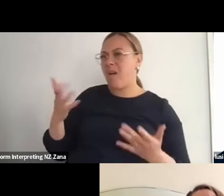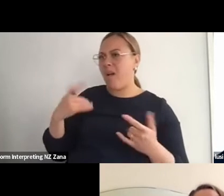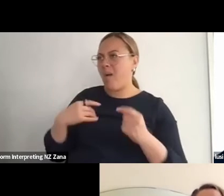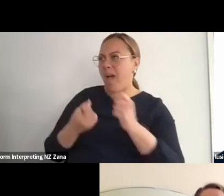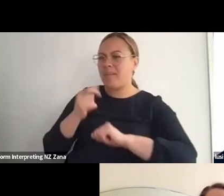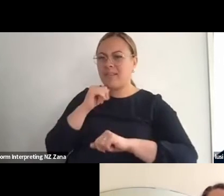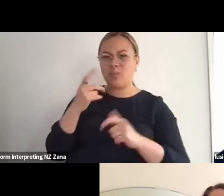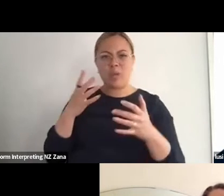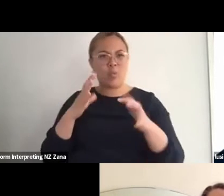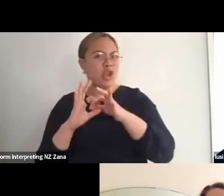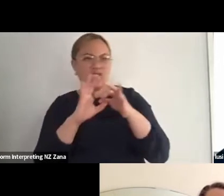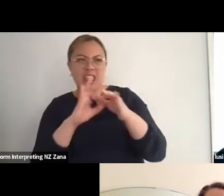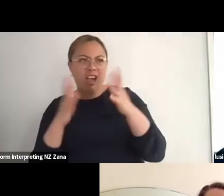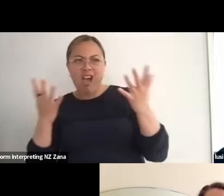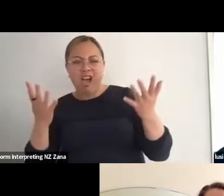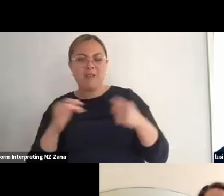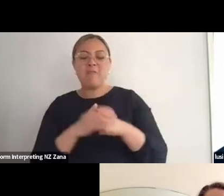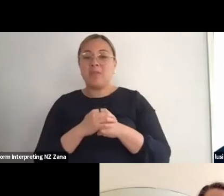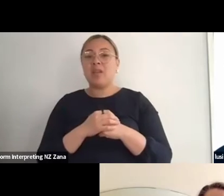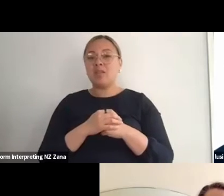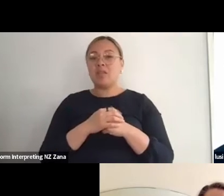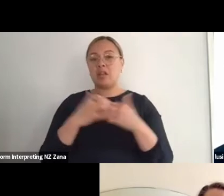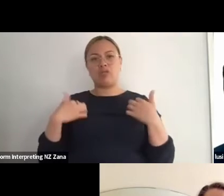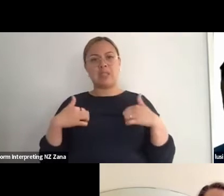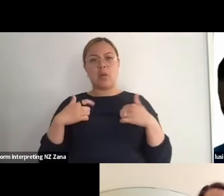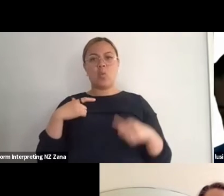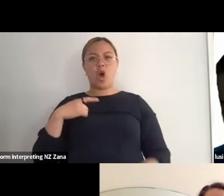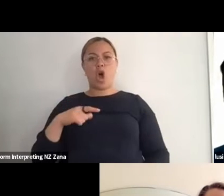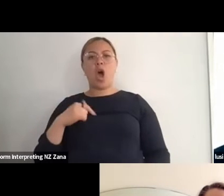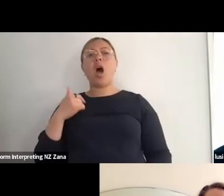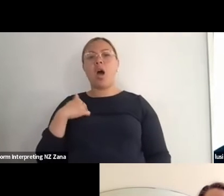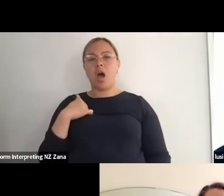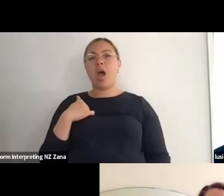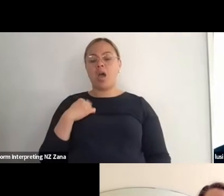realise that particularly because I was bringing a lot of access practices with my work in,